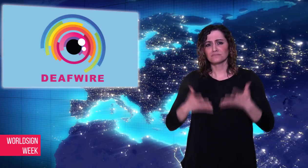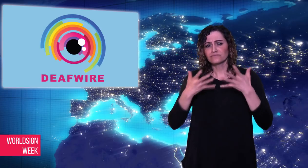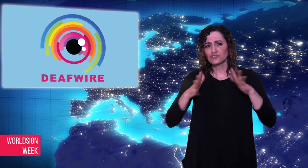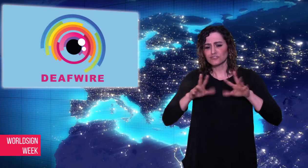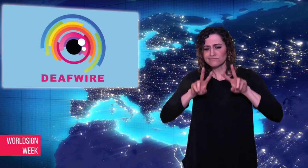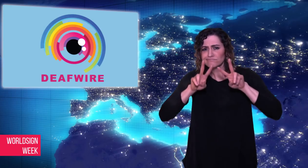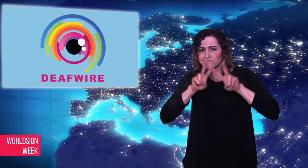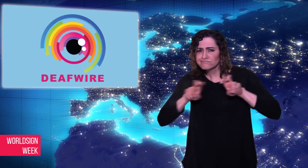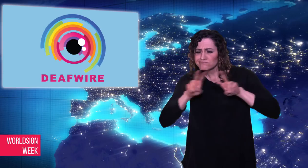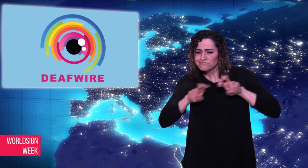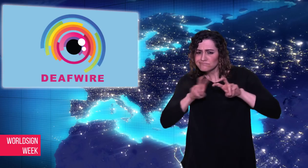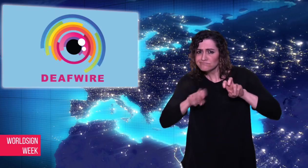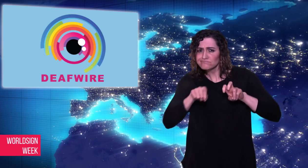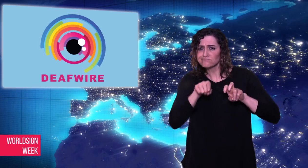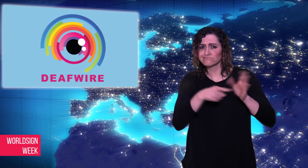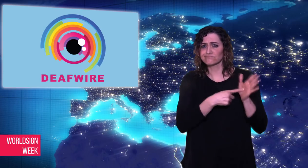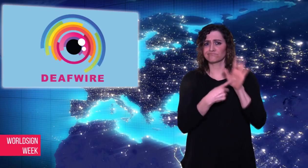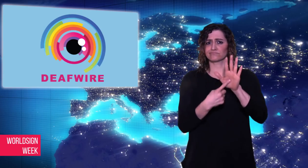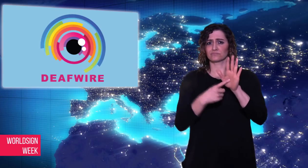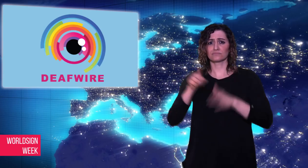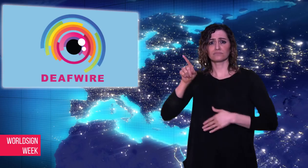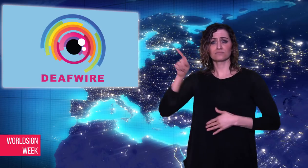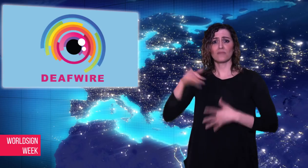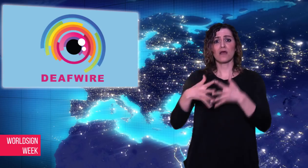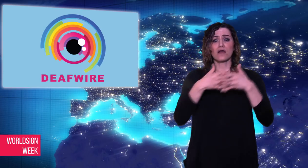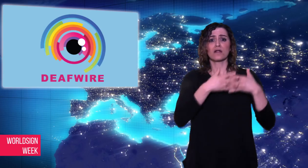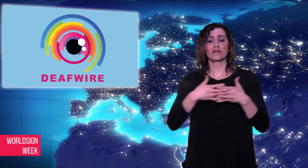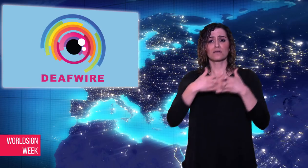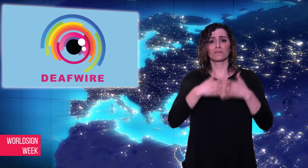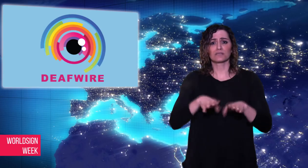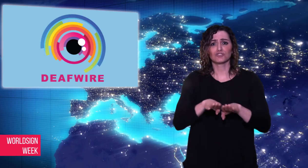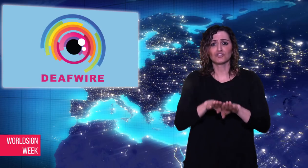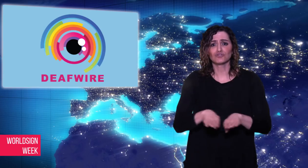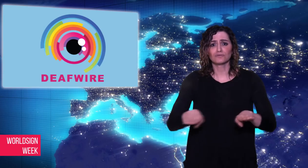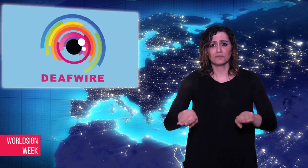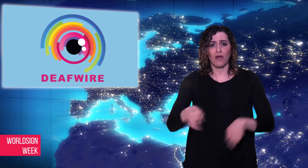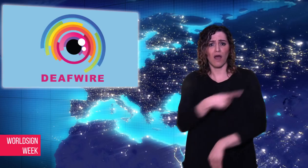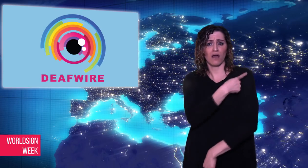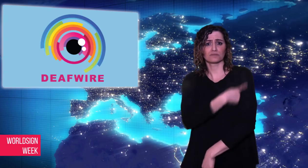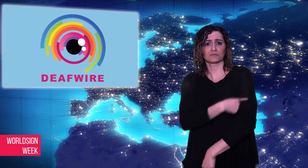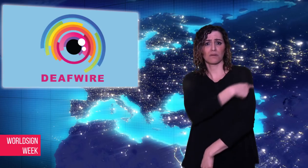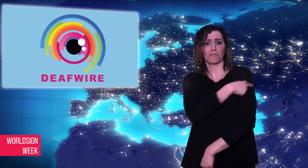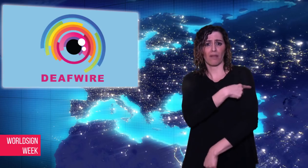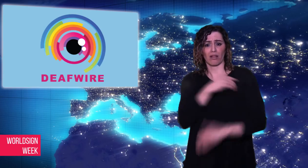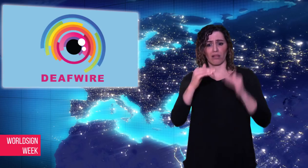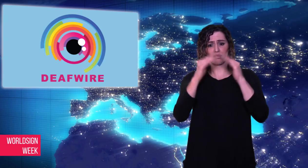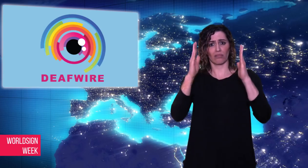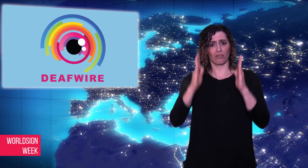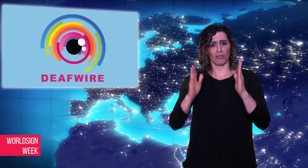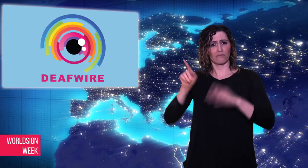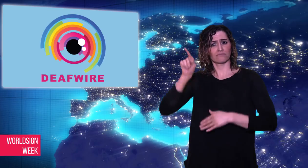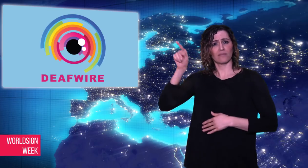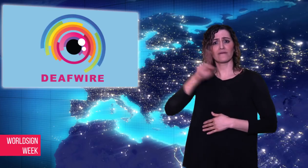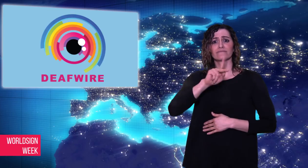A study at the American Children's